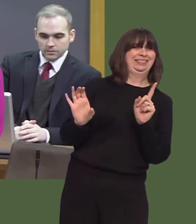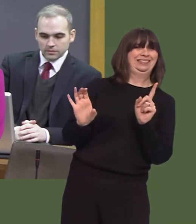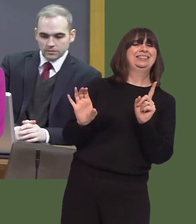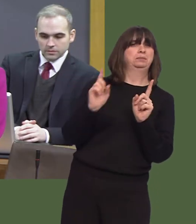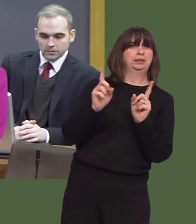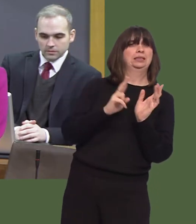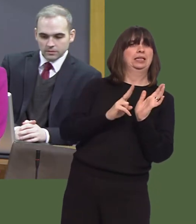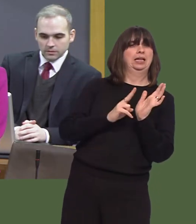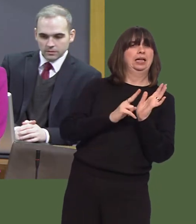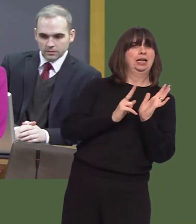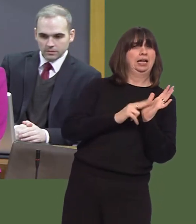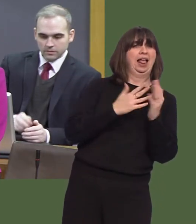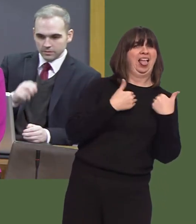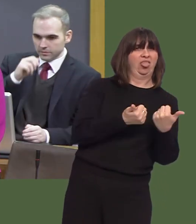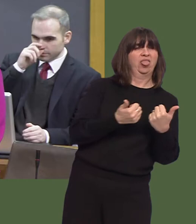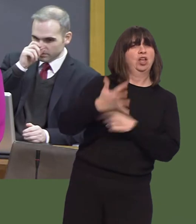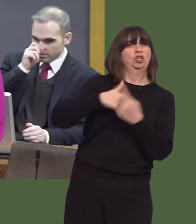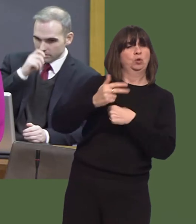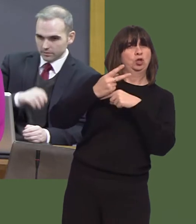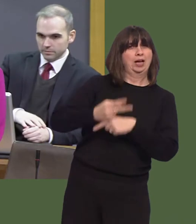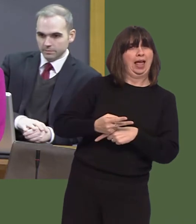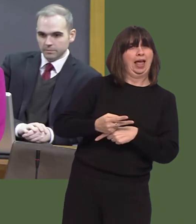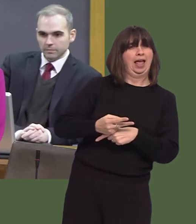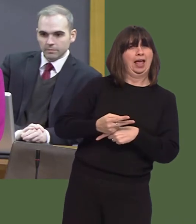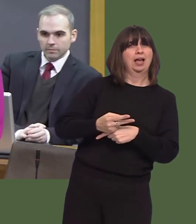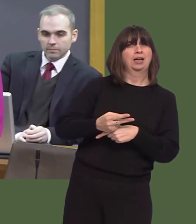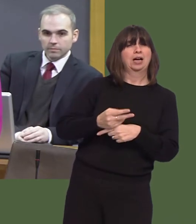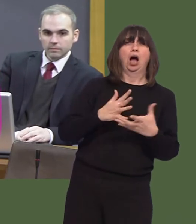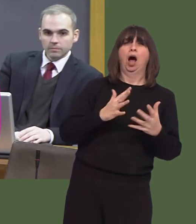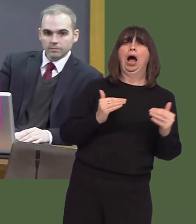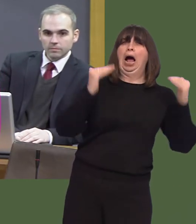across health and social care are above those anticipated.